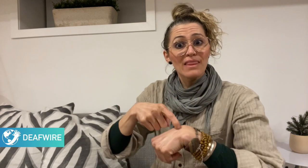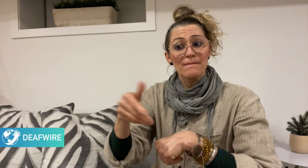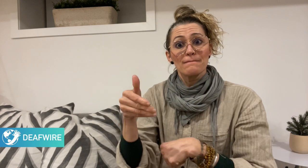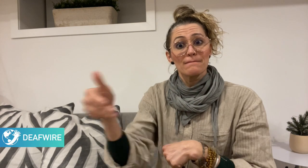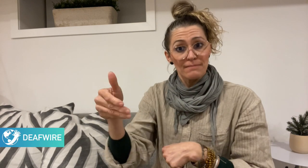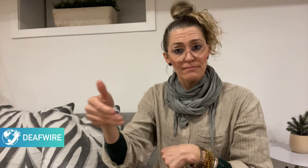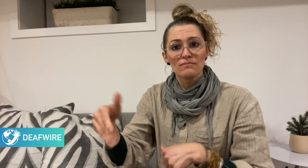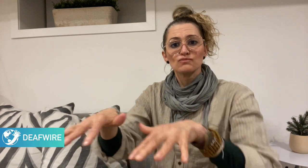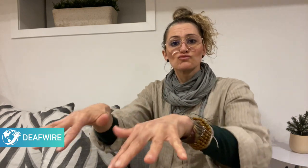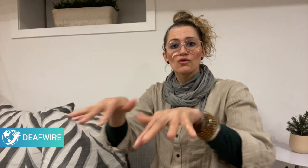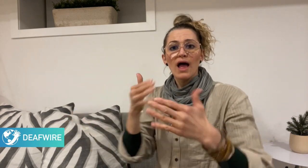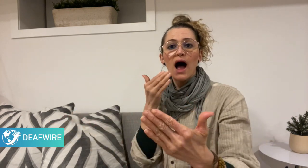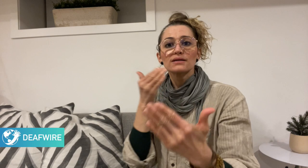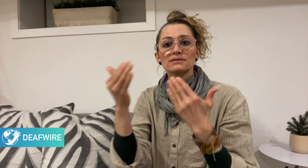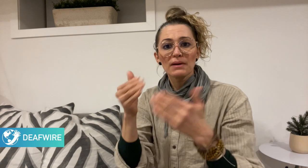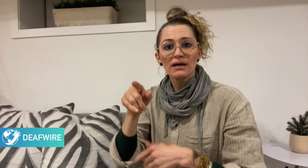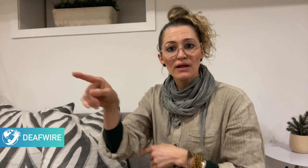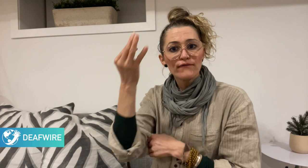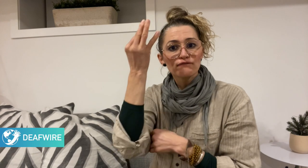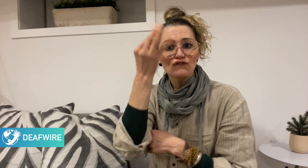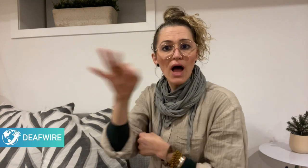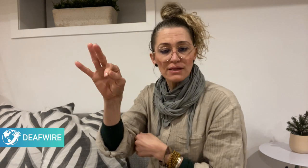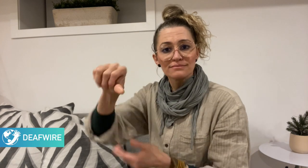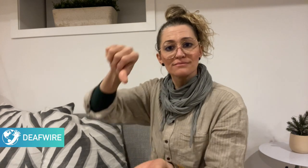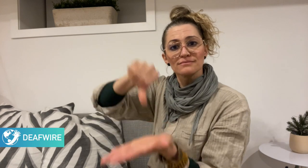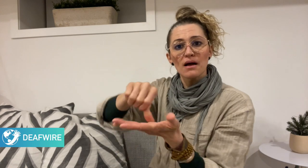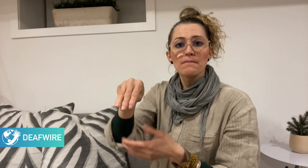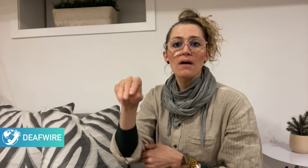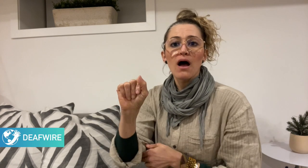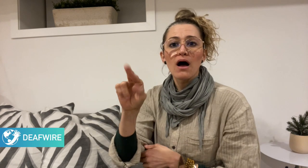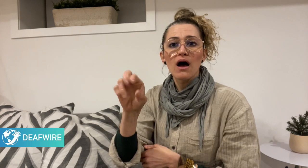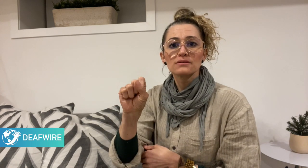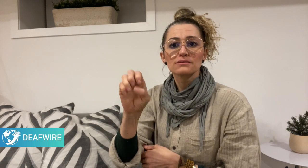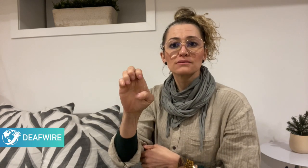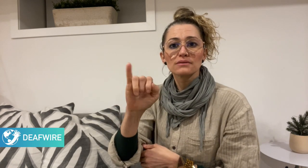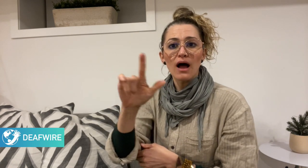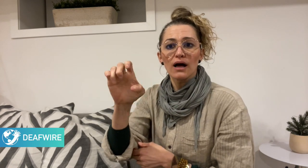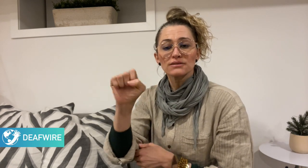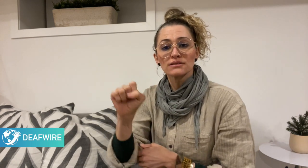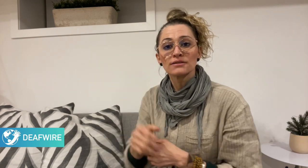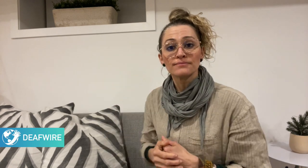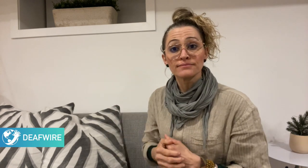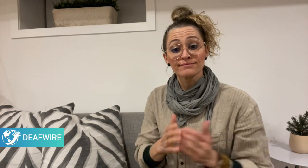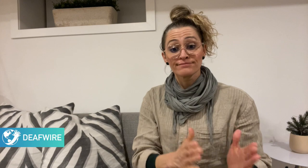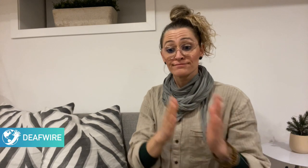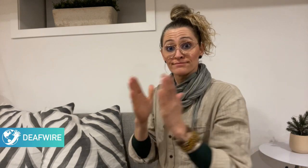of EUD during the General Assembly in Marseilles, France.